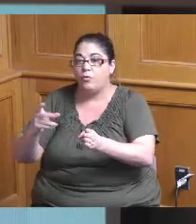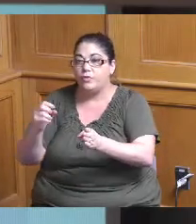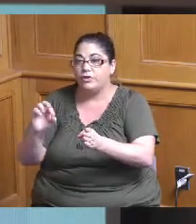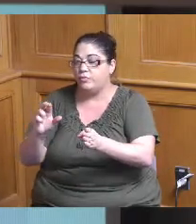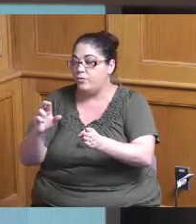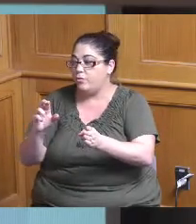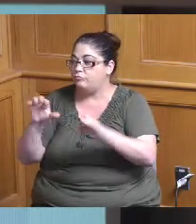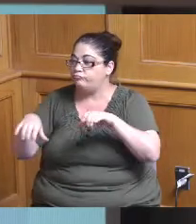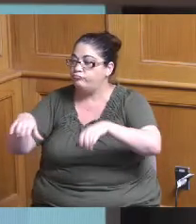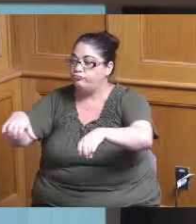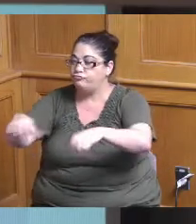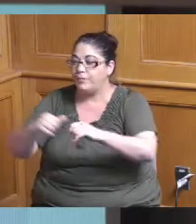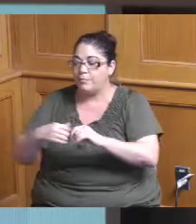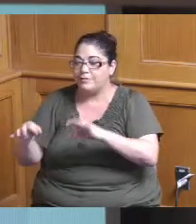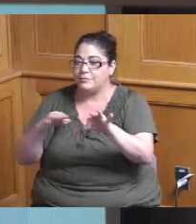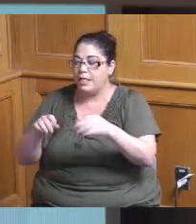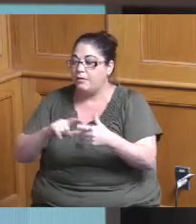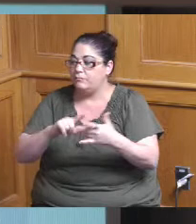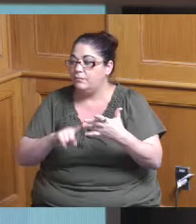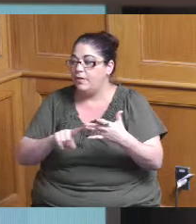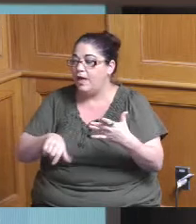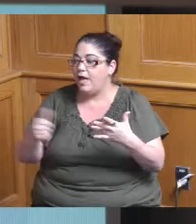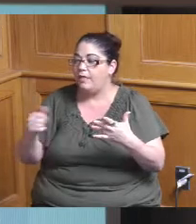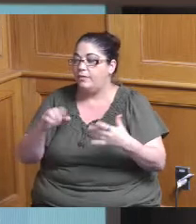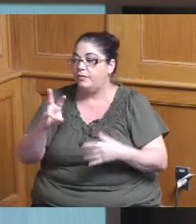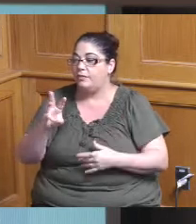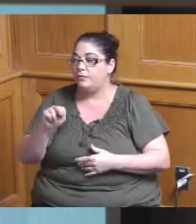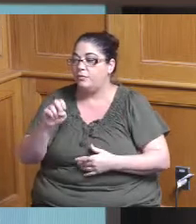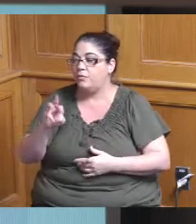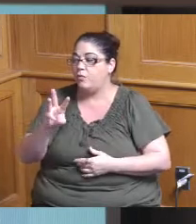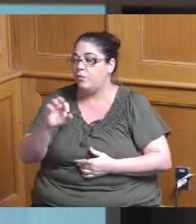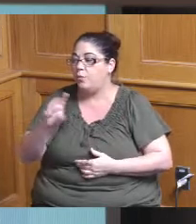the other two with the city of Norwood was a bike lane program implementation